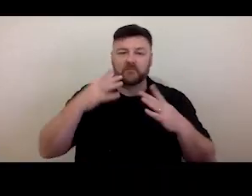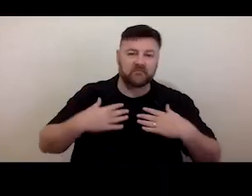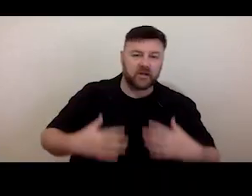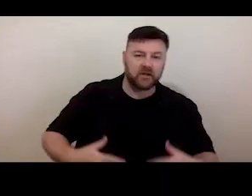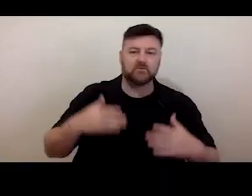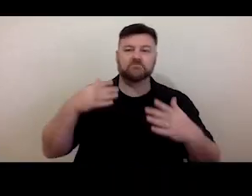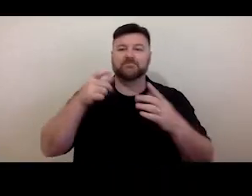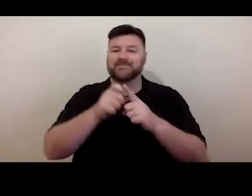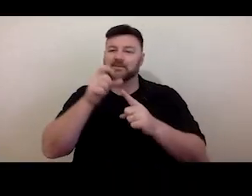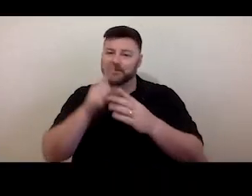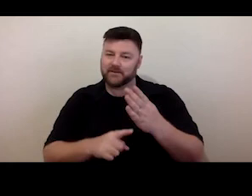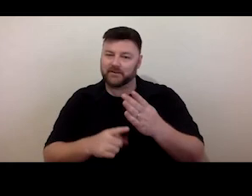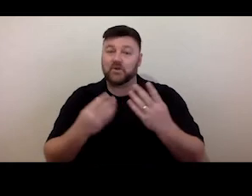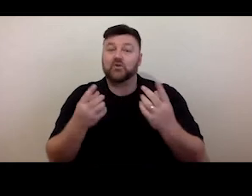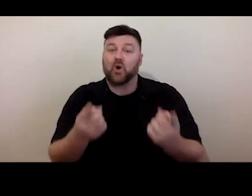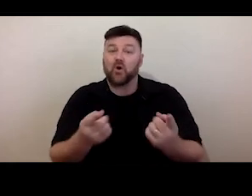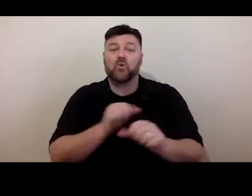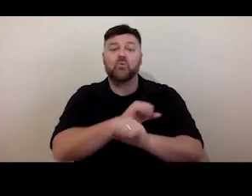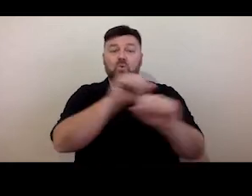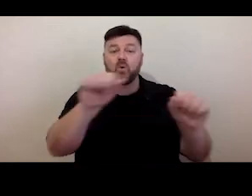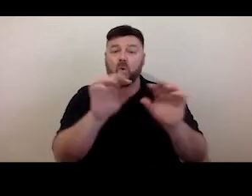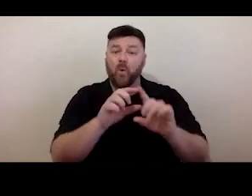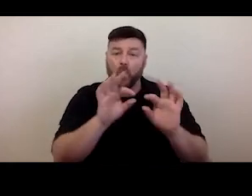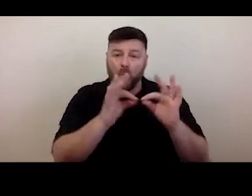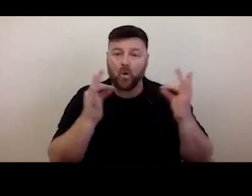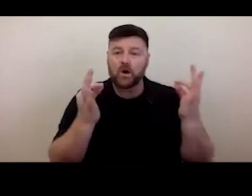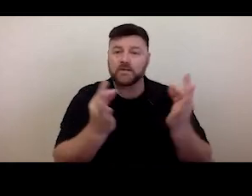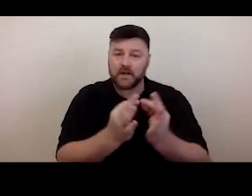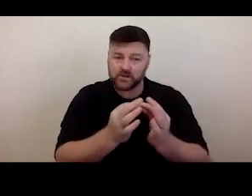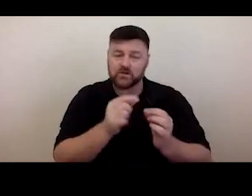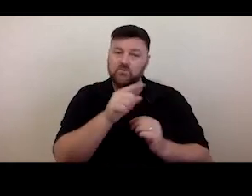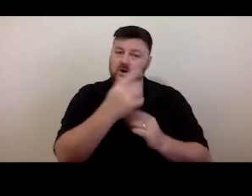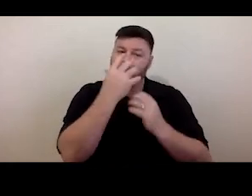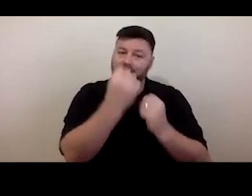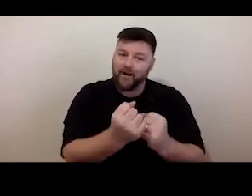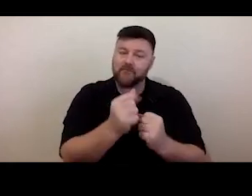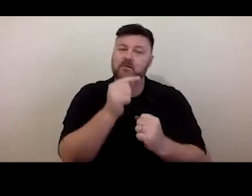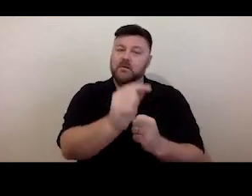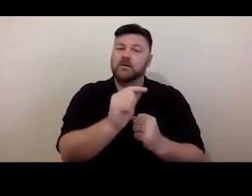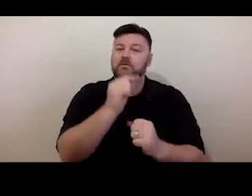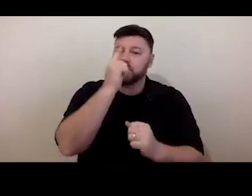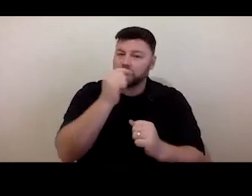opportunity to grow their share of an expanding audience base.